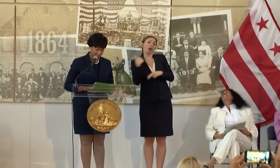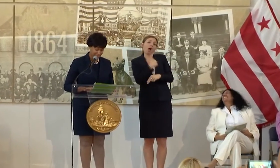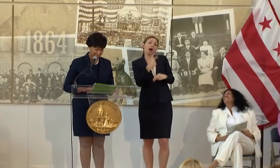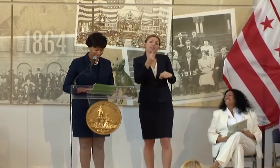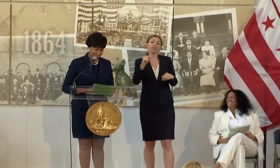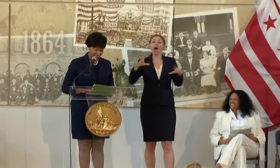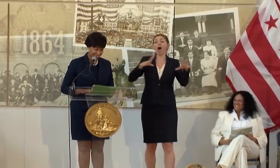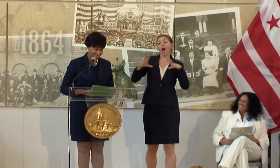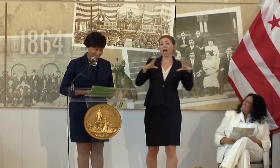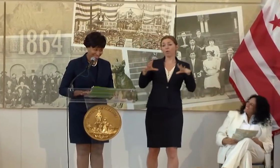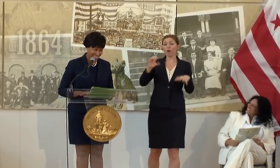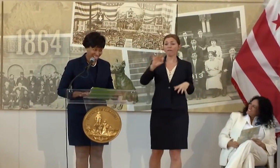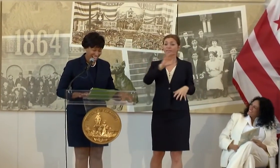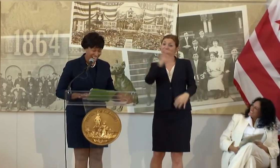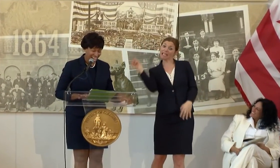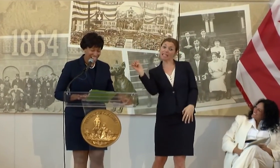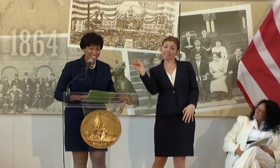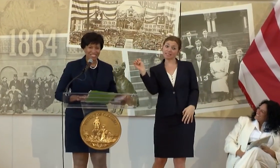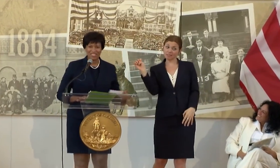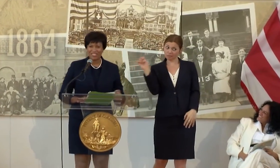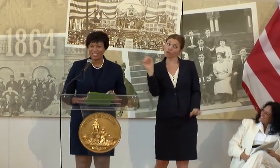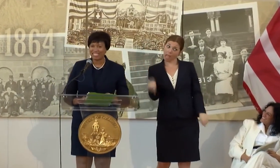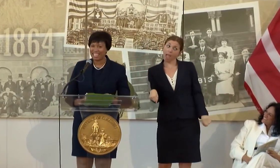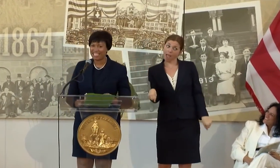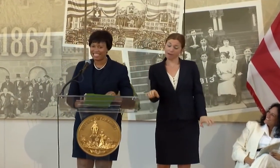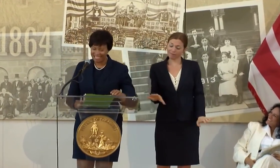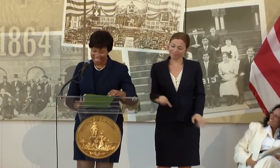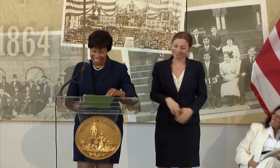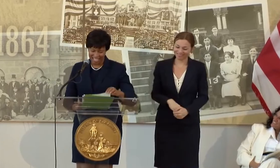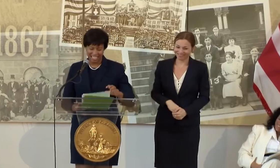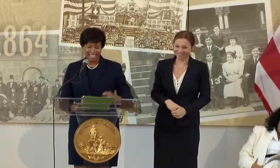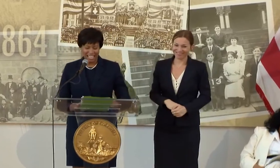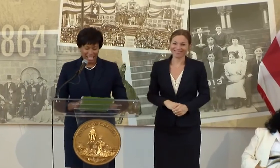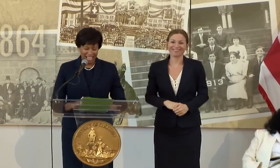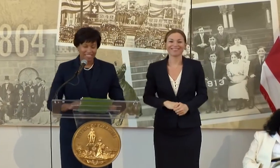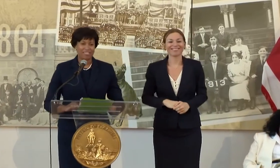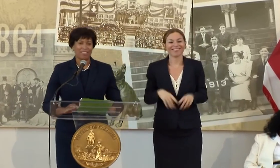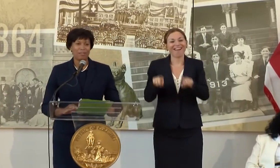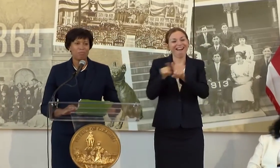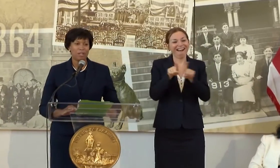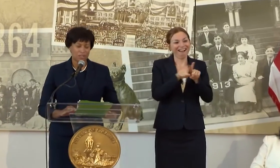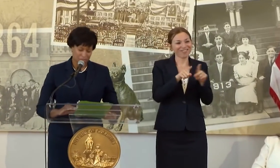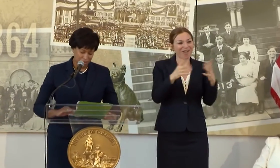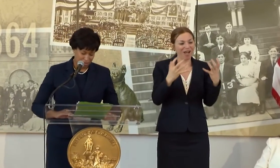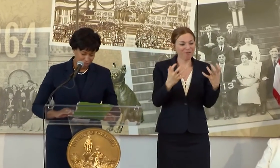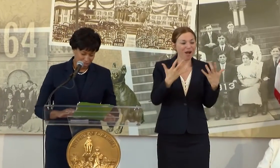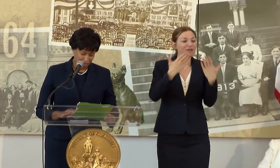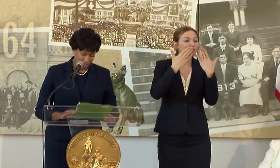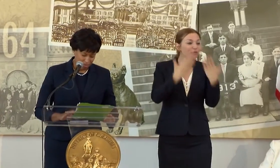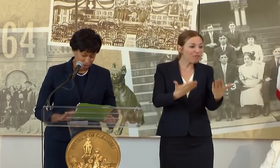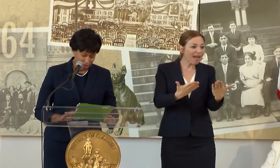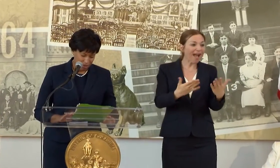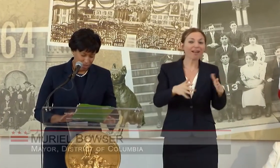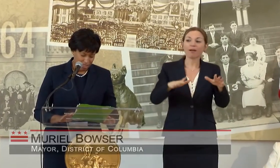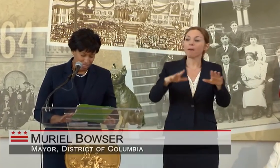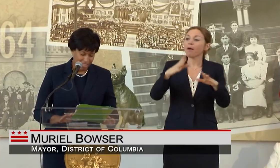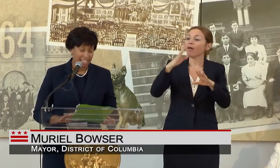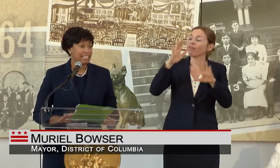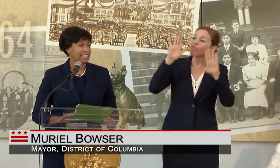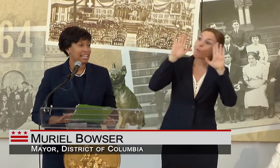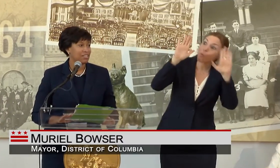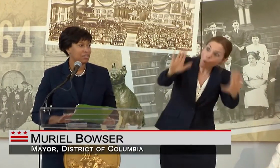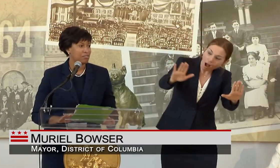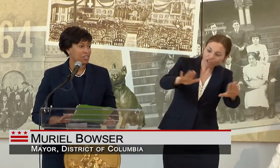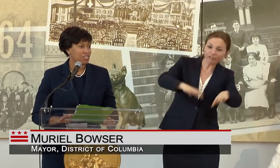I, TOO, WOULD LIKE TO THANK THE WONDERFUL, INCREDIBLE GALLAUDET